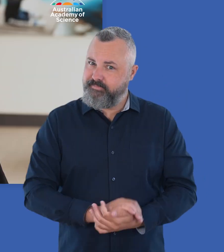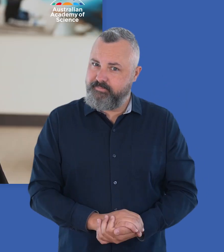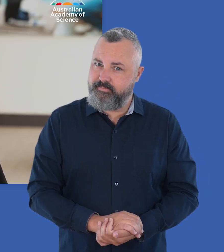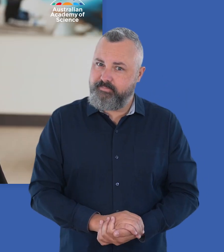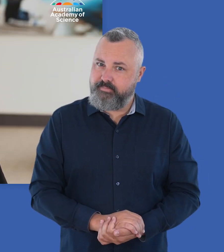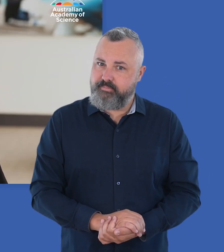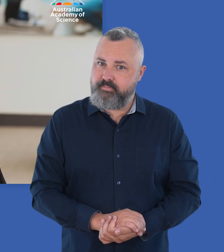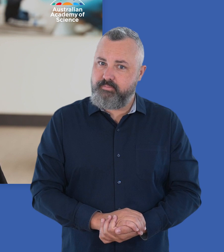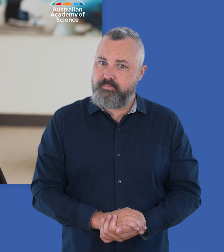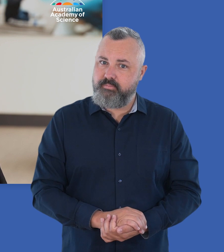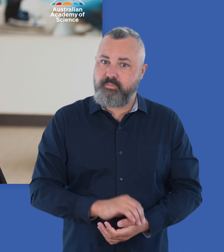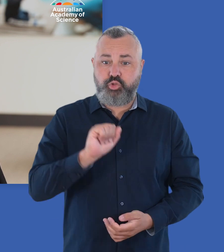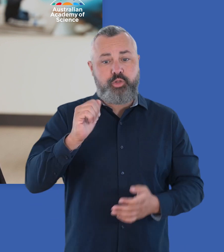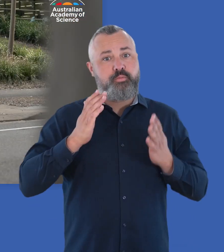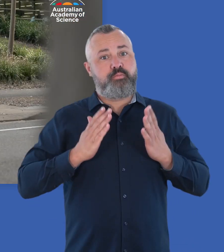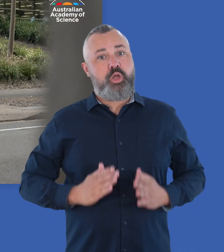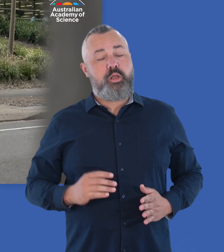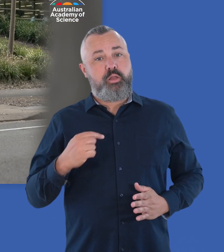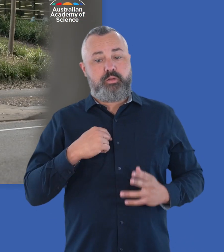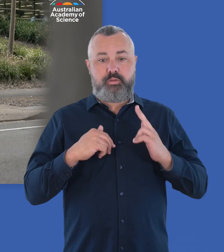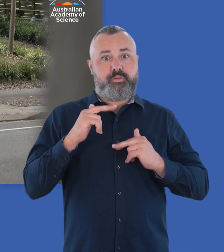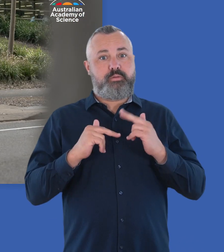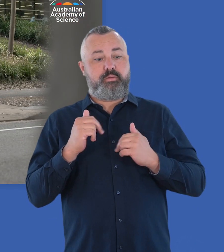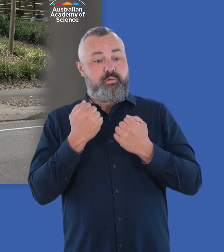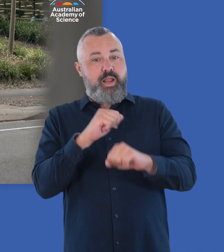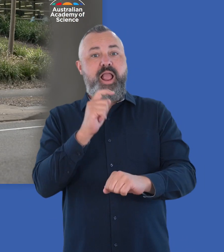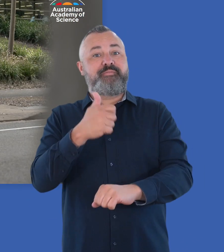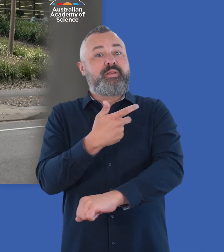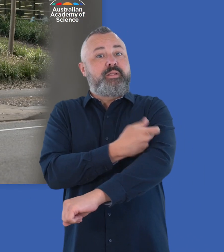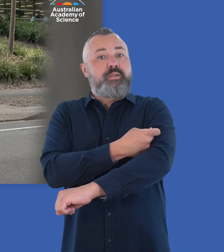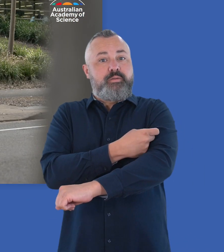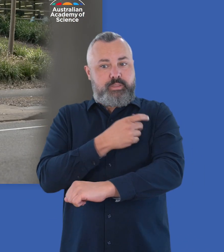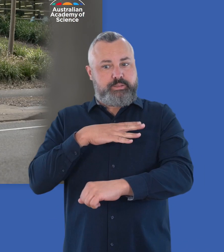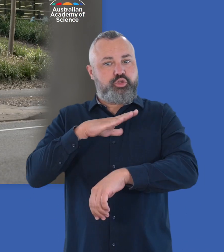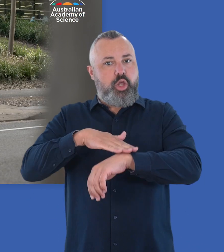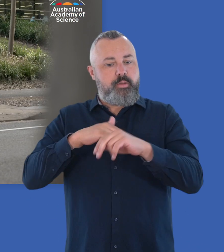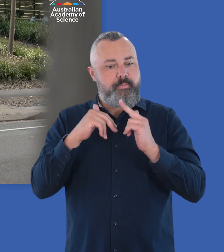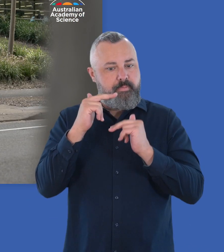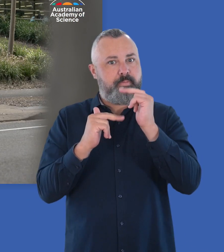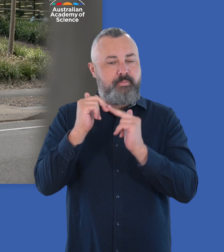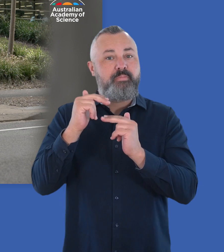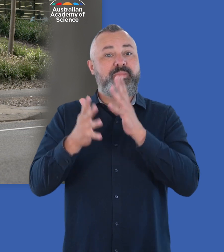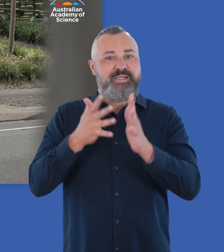is the best way to protect yourself." It takes time for your body to produce immunity after a vaccine,